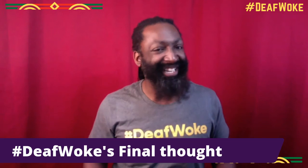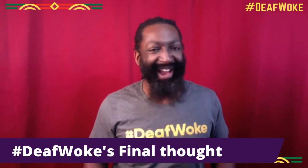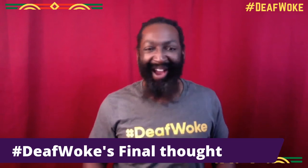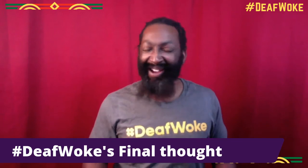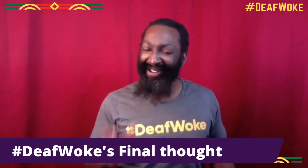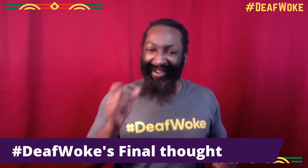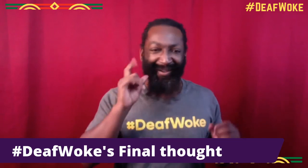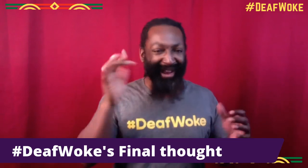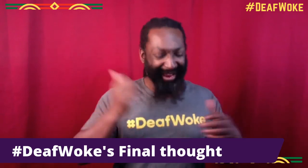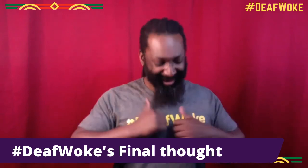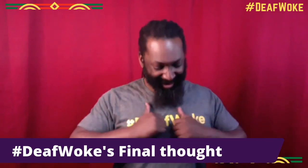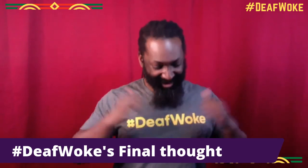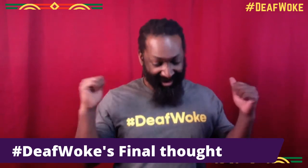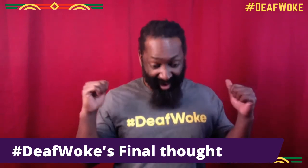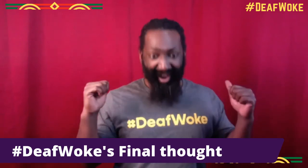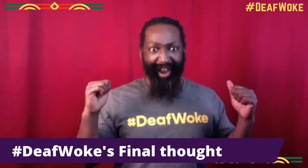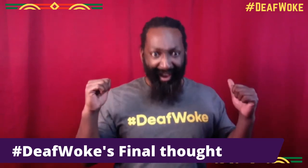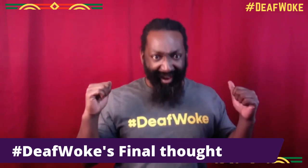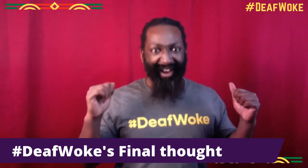So everyone just wake up,